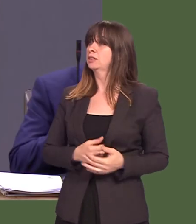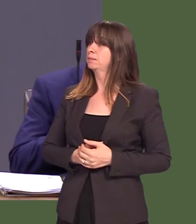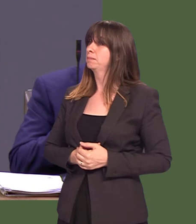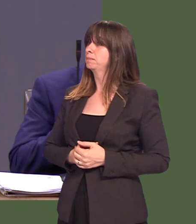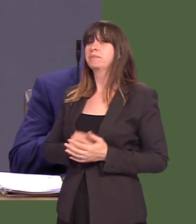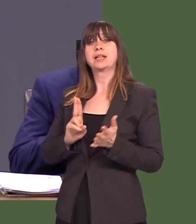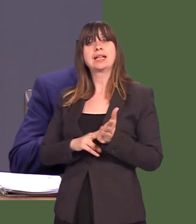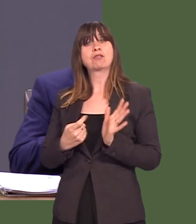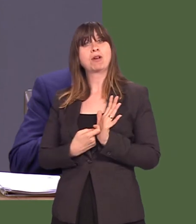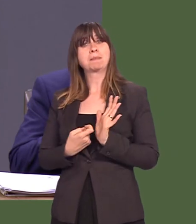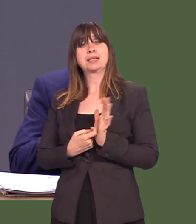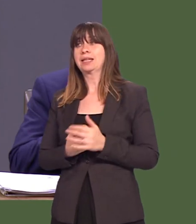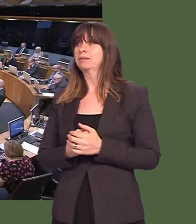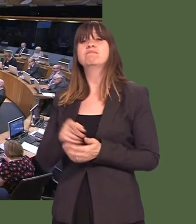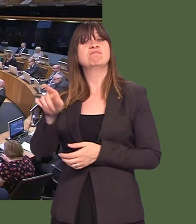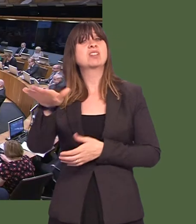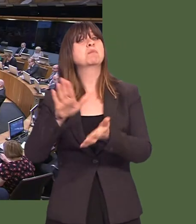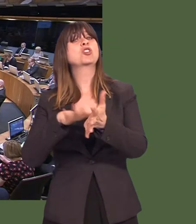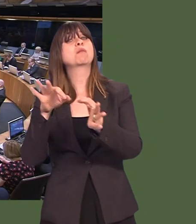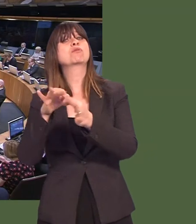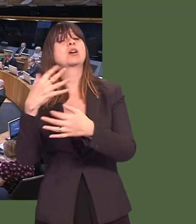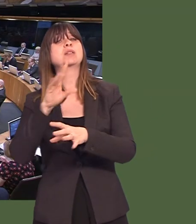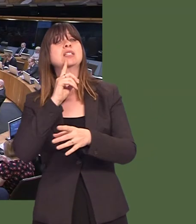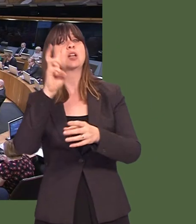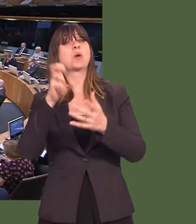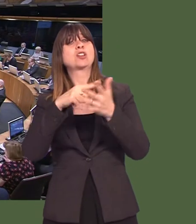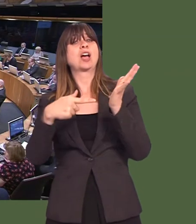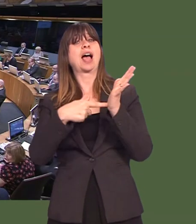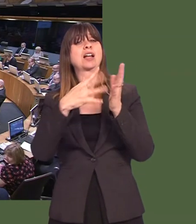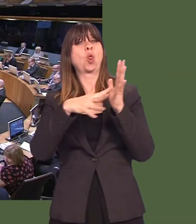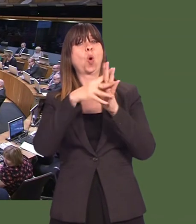Nick Ramsay: First Minister, as Michelle Brown has just said, the Wales Actóthe current